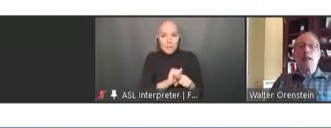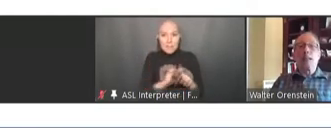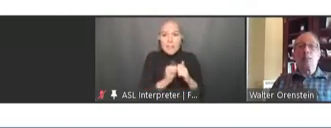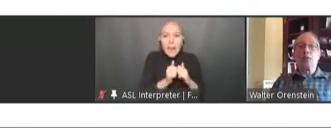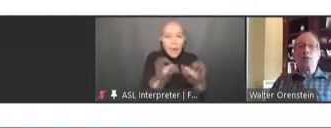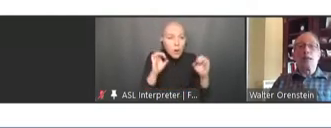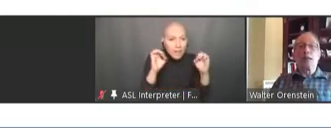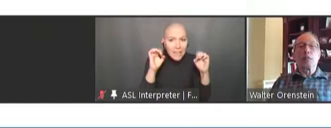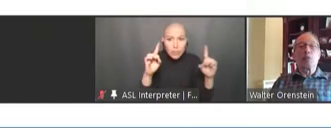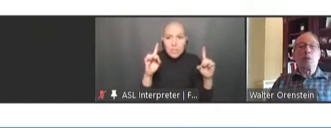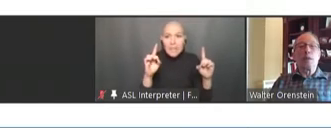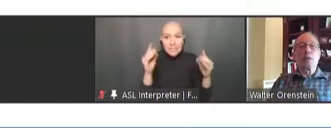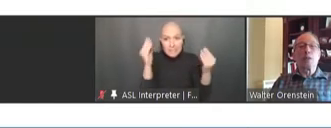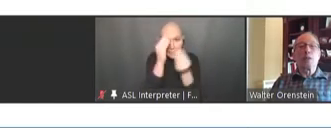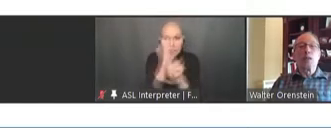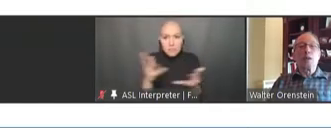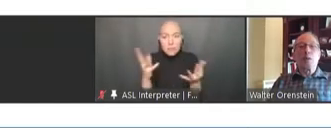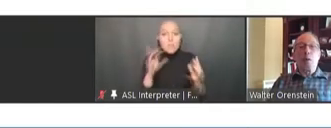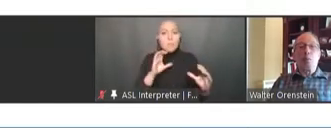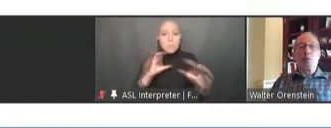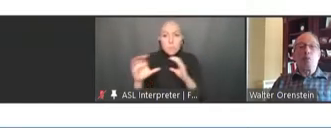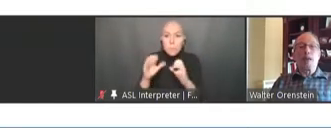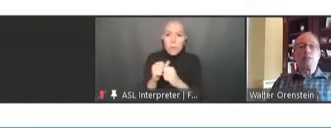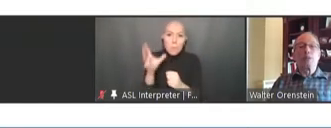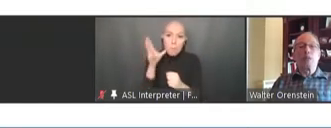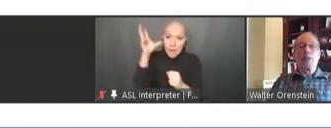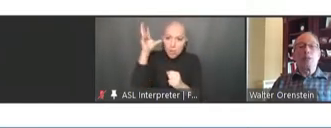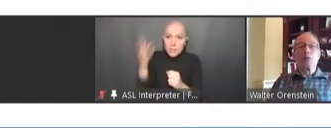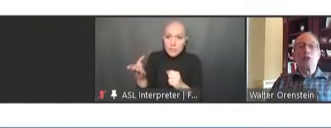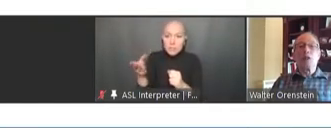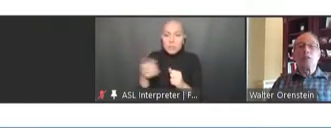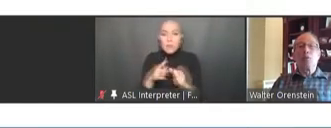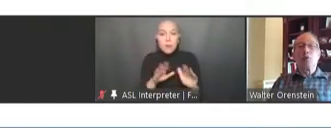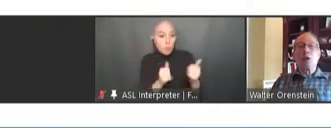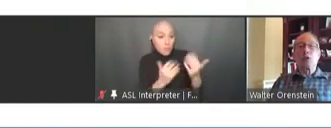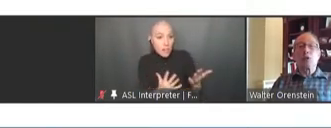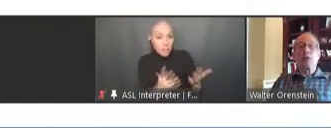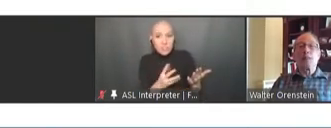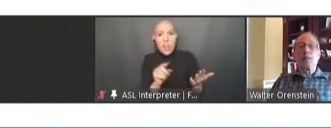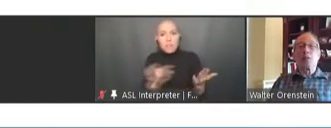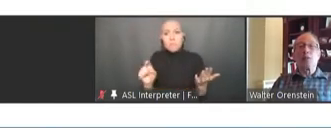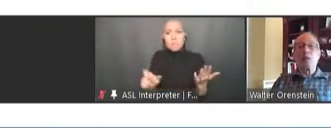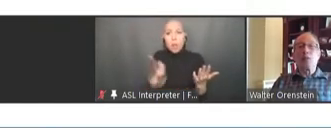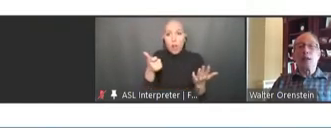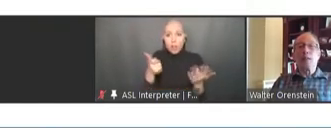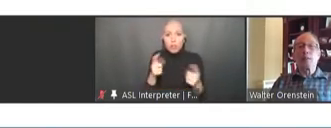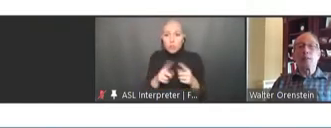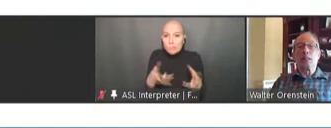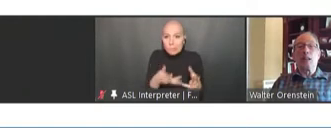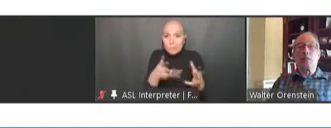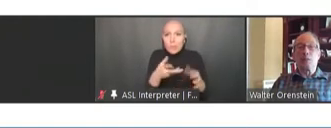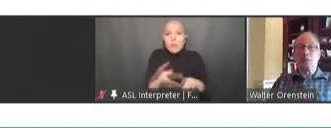and communicating with parents, providers, and others to foster an increased vaccine confidence.